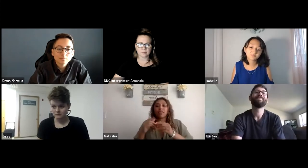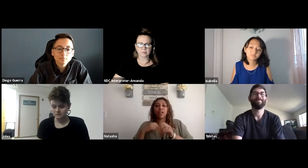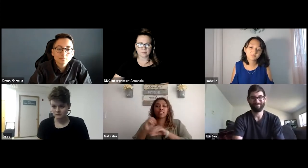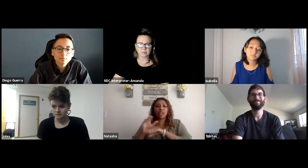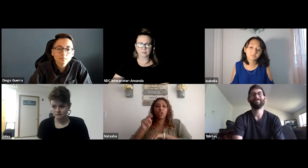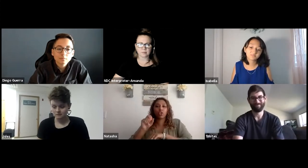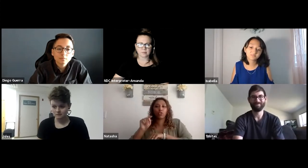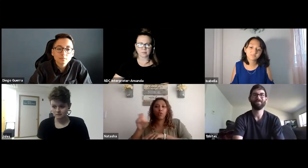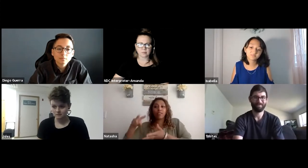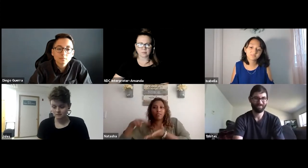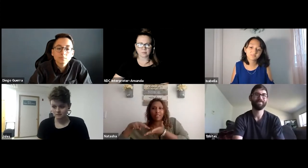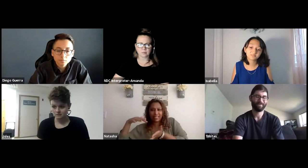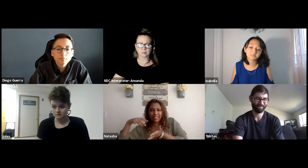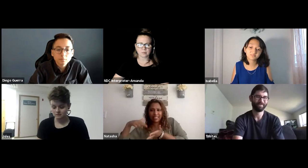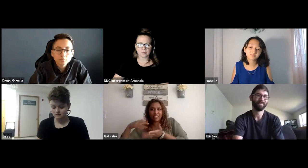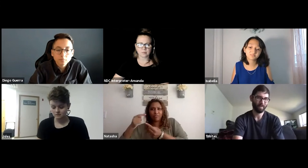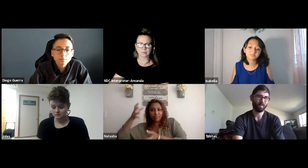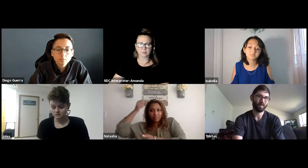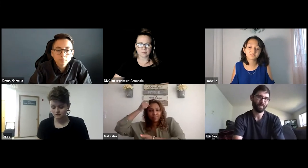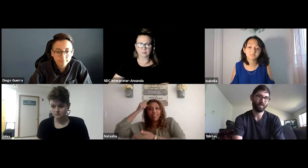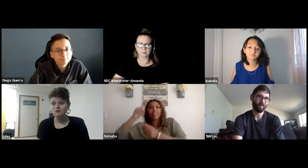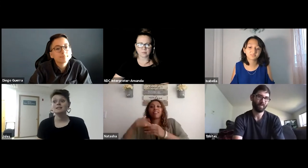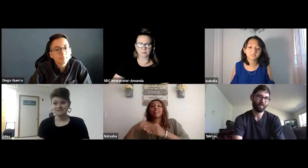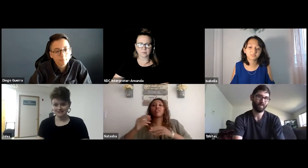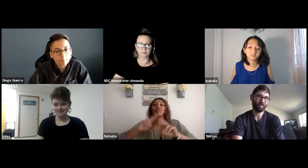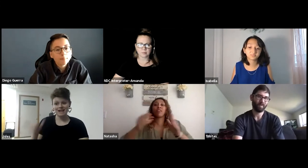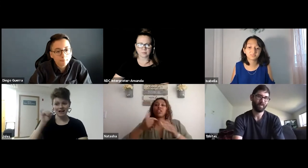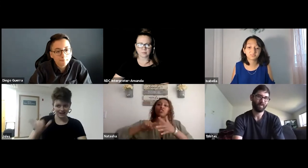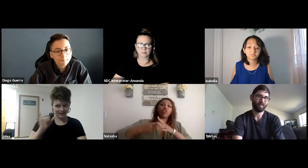that I had the interpreter ready so I prepped them with my notes, I let them know what I was